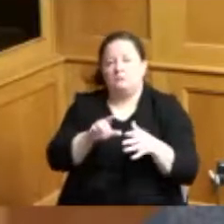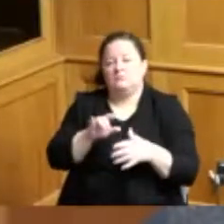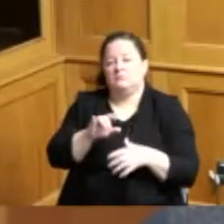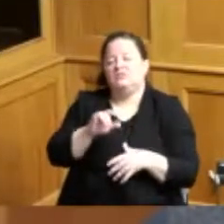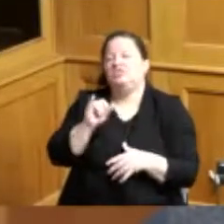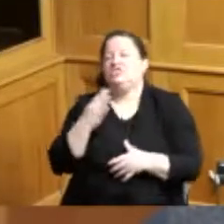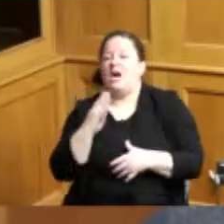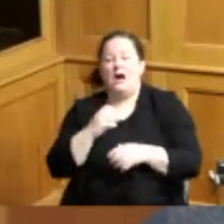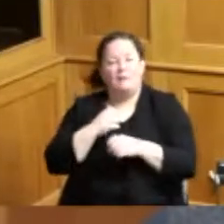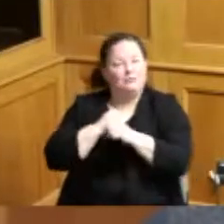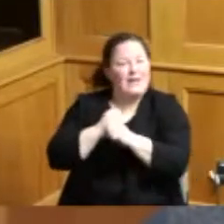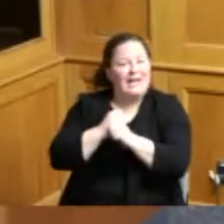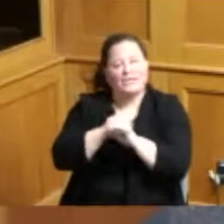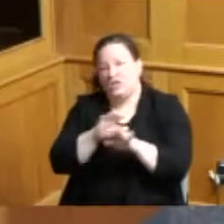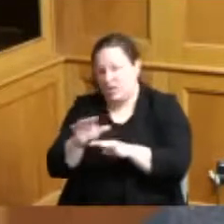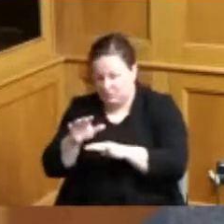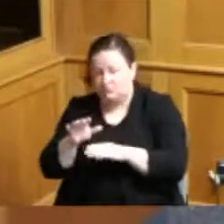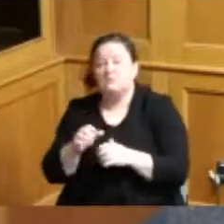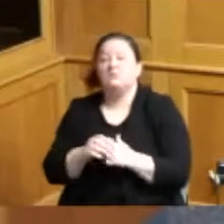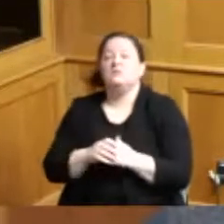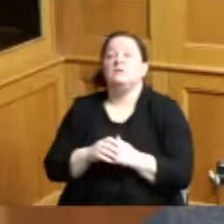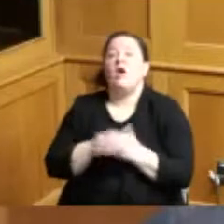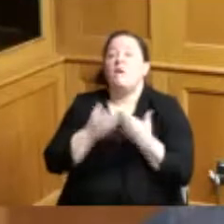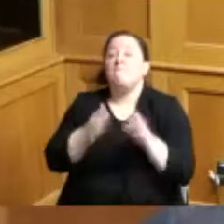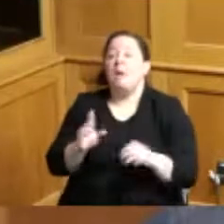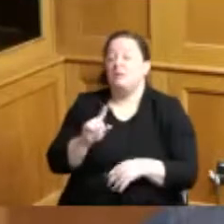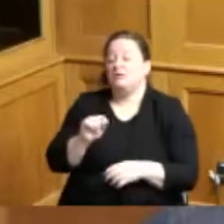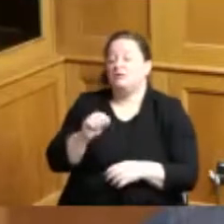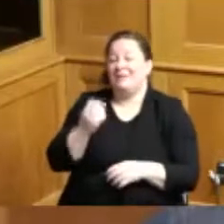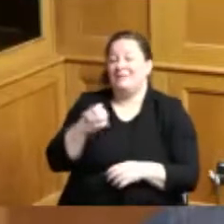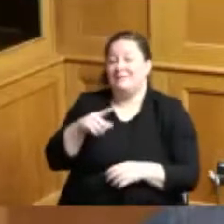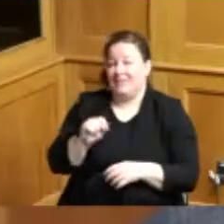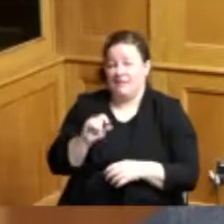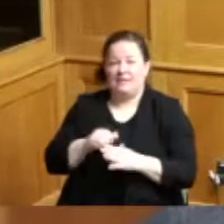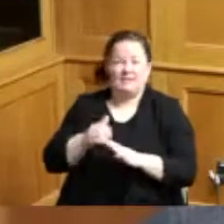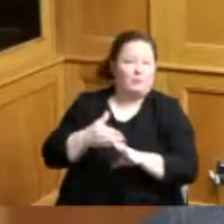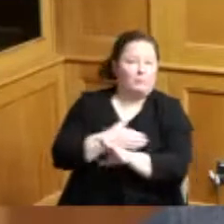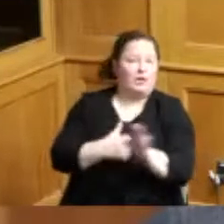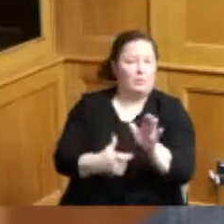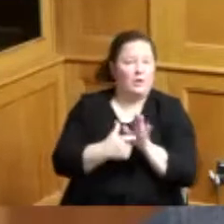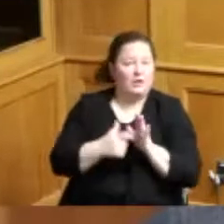of robust public transit service has become a prerequisite for companies seeking to expand or